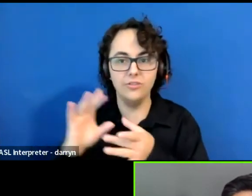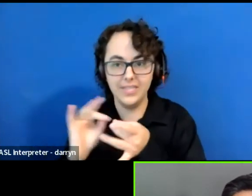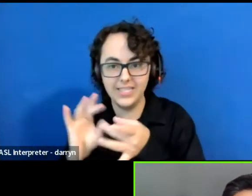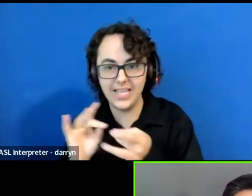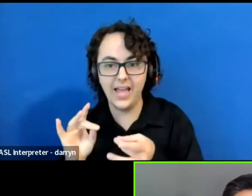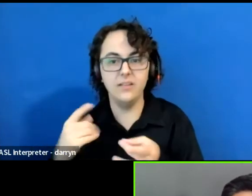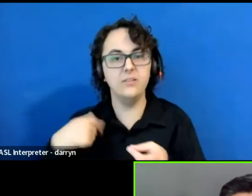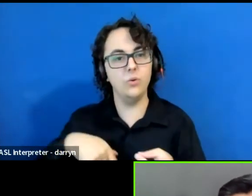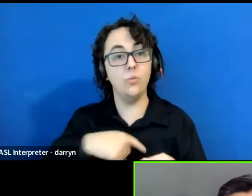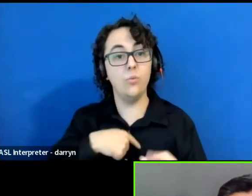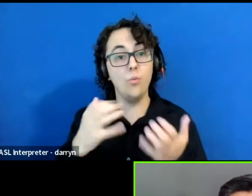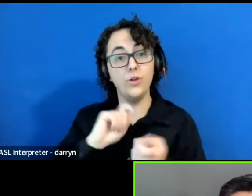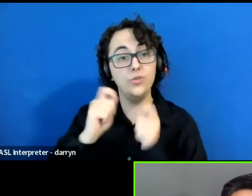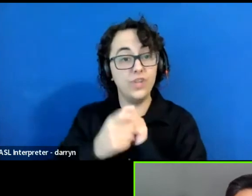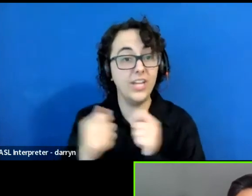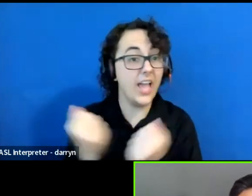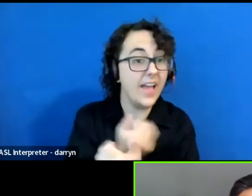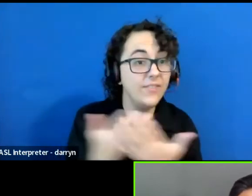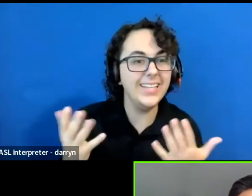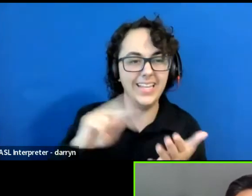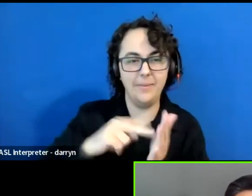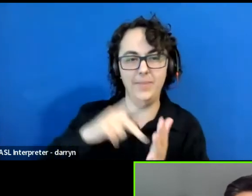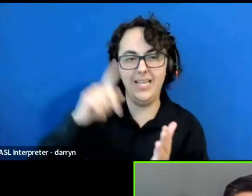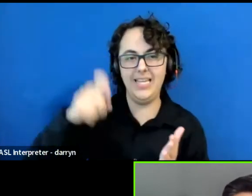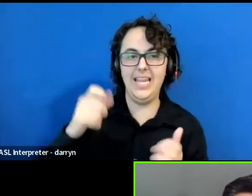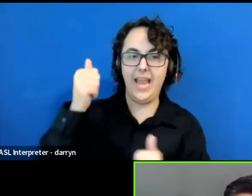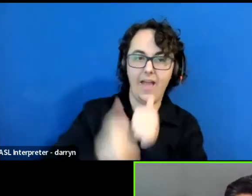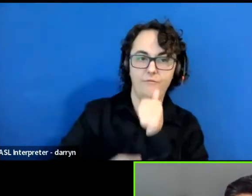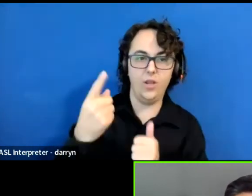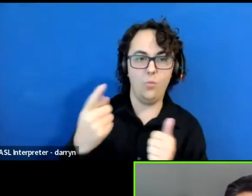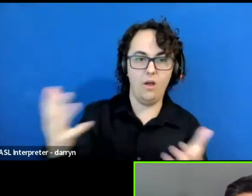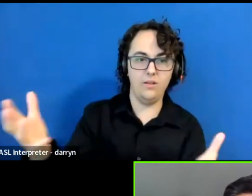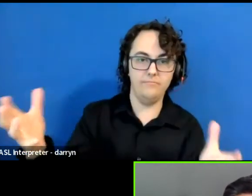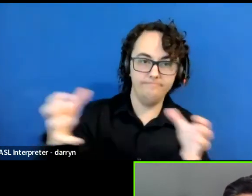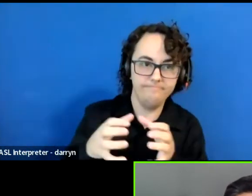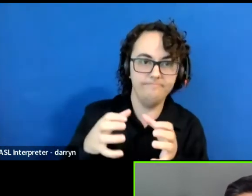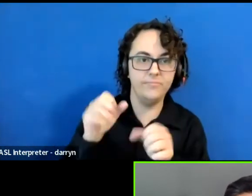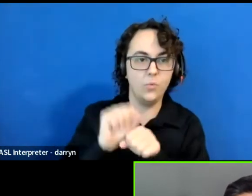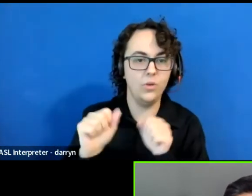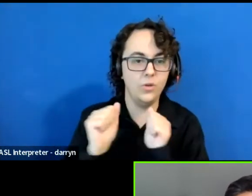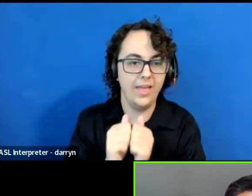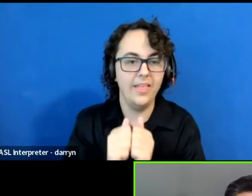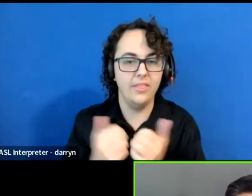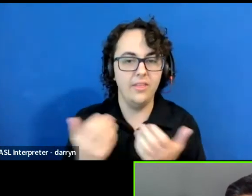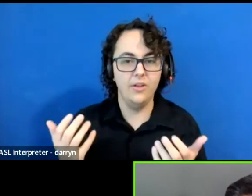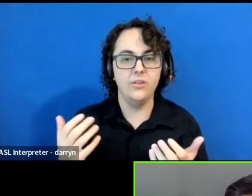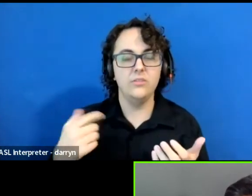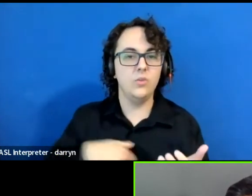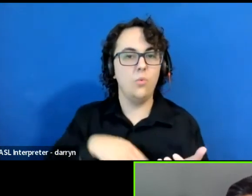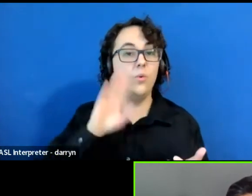And as we were reminded in our April summit, climate work must be racial justice work